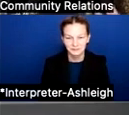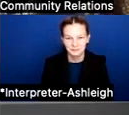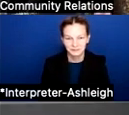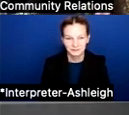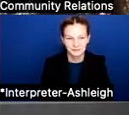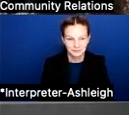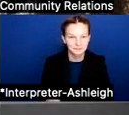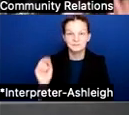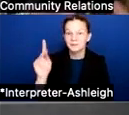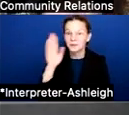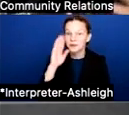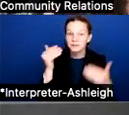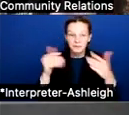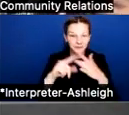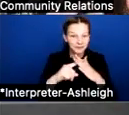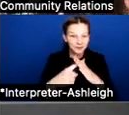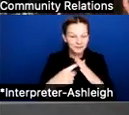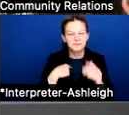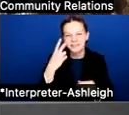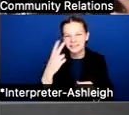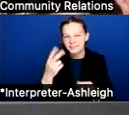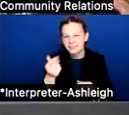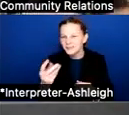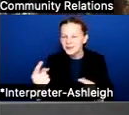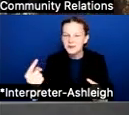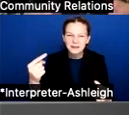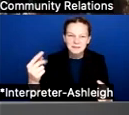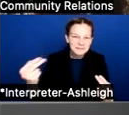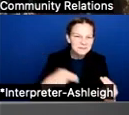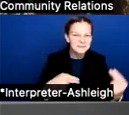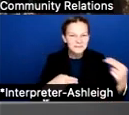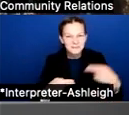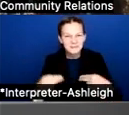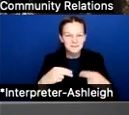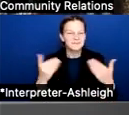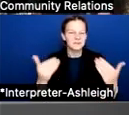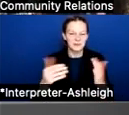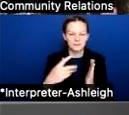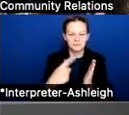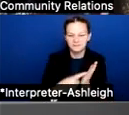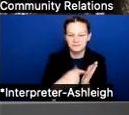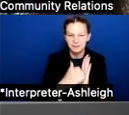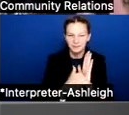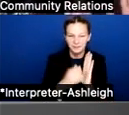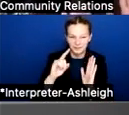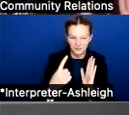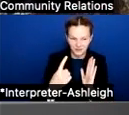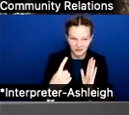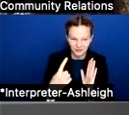Okay, we're gonna go ahead and get started. I'm seeing a few kind of come on in, but let's go ahead and go over the agenda for the evening. But first, good evening, everyone.